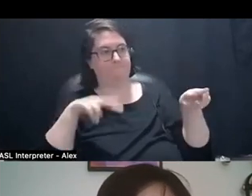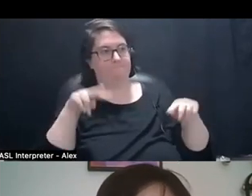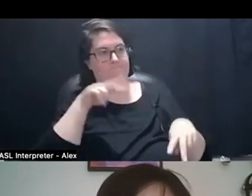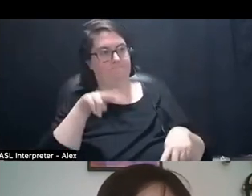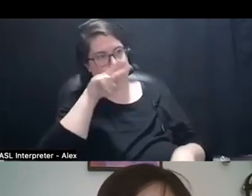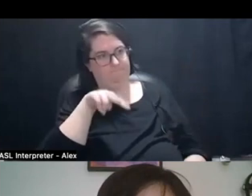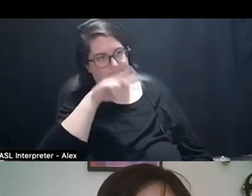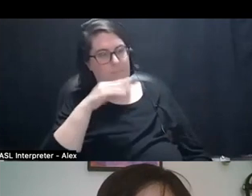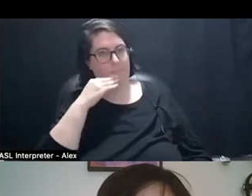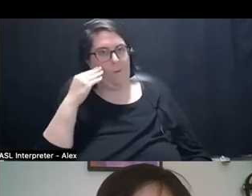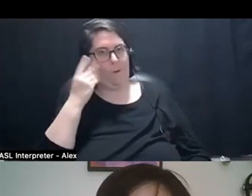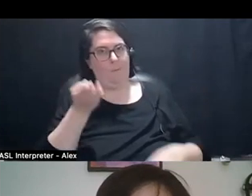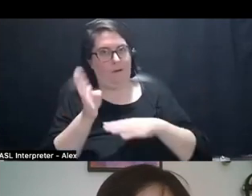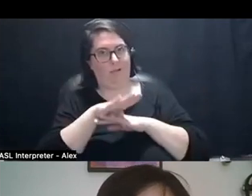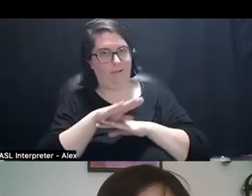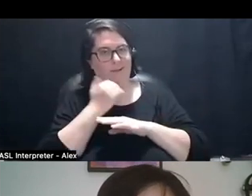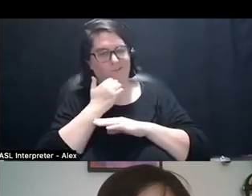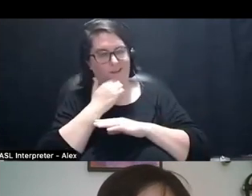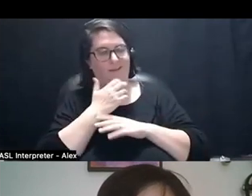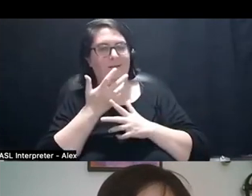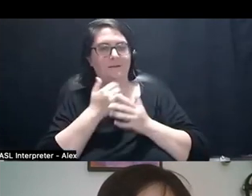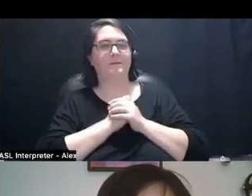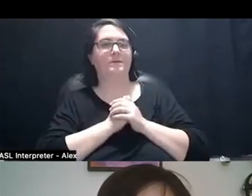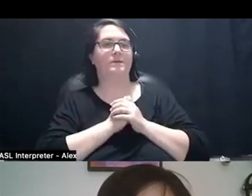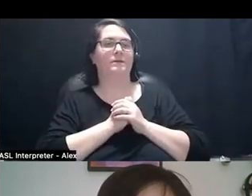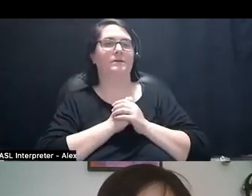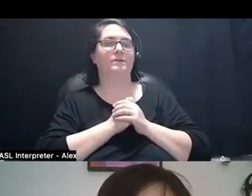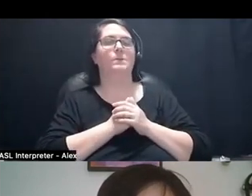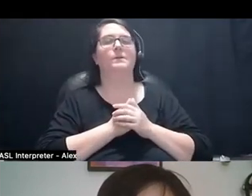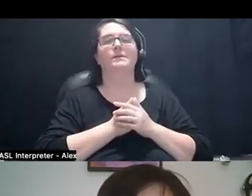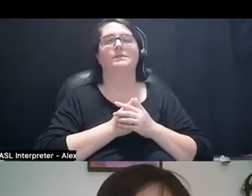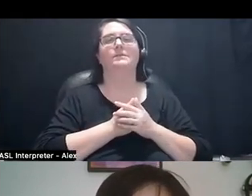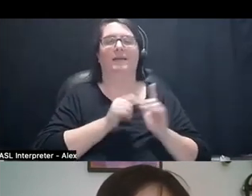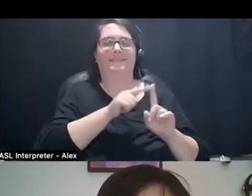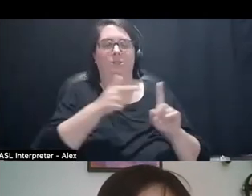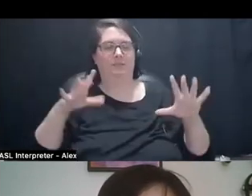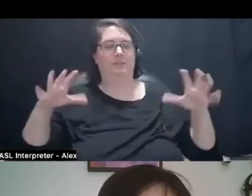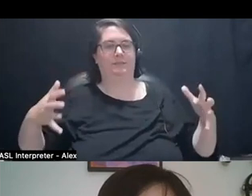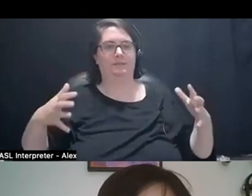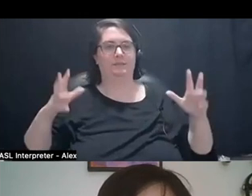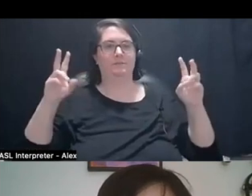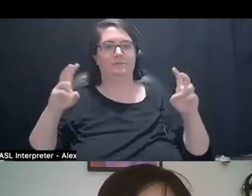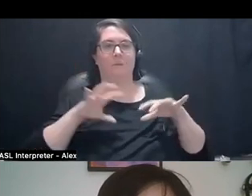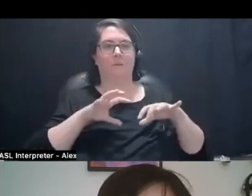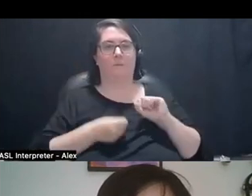so, it's part of a series I'm making called Mourning Miscrocosmmutes. And it's